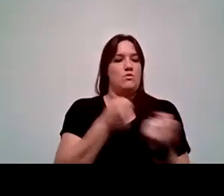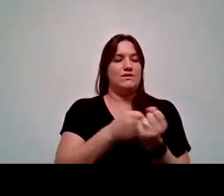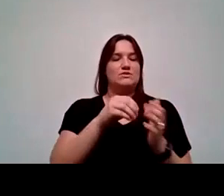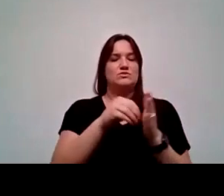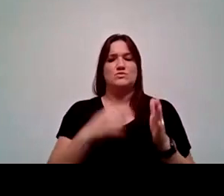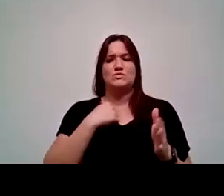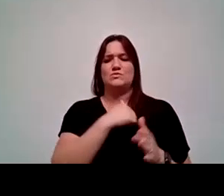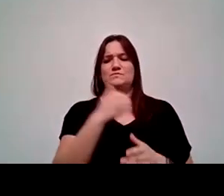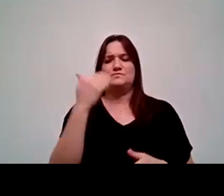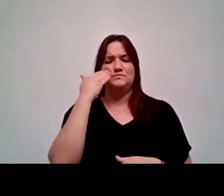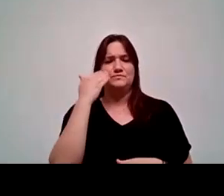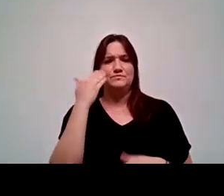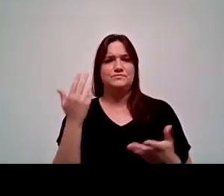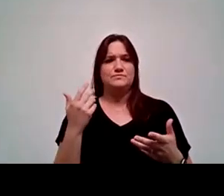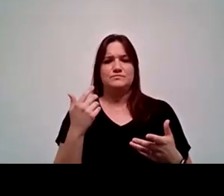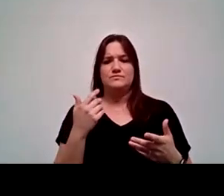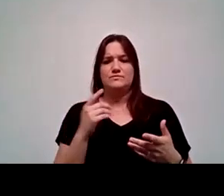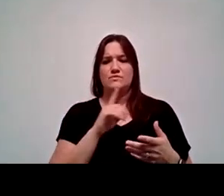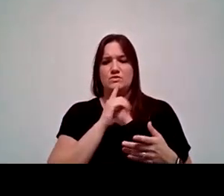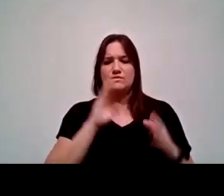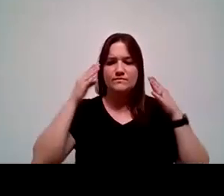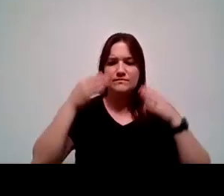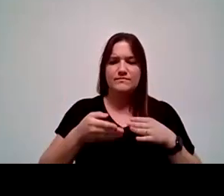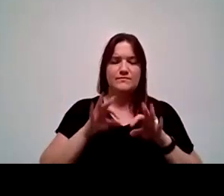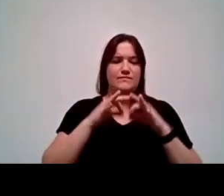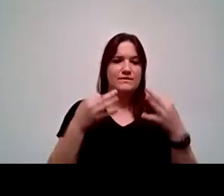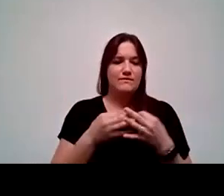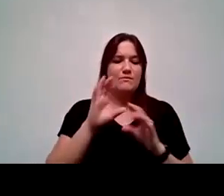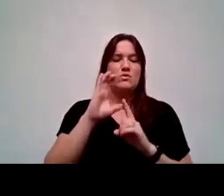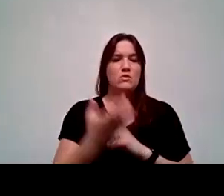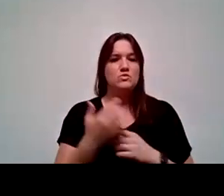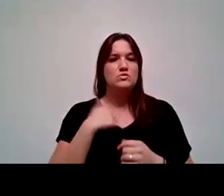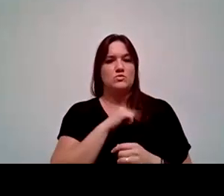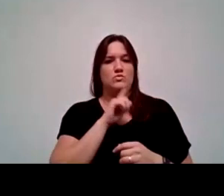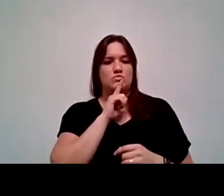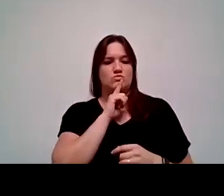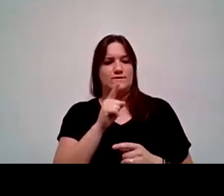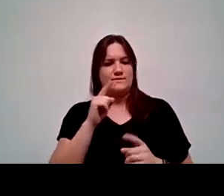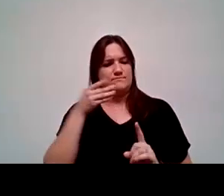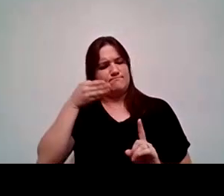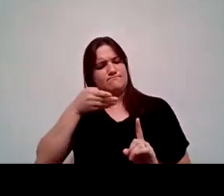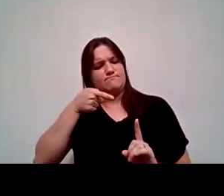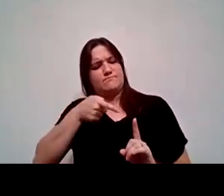that is a very family-focused culture. We're being very attuned to that and we are providing the information